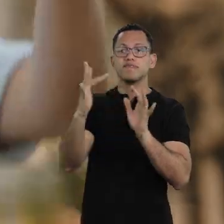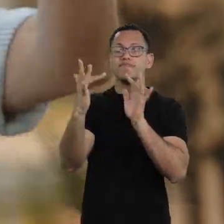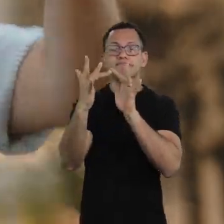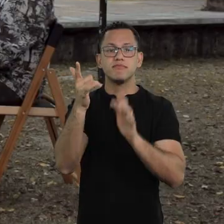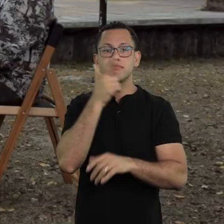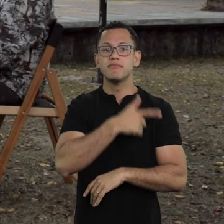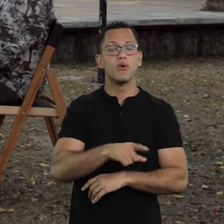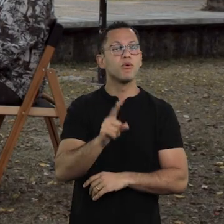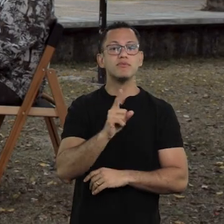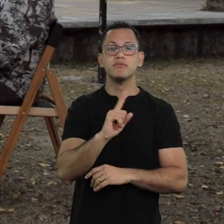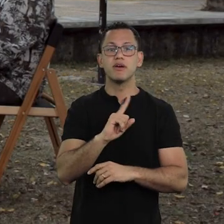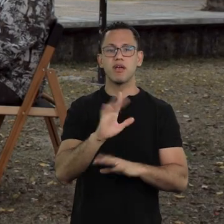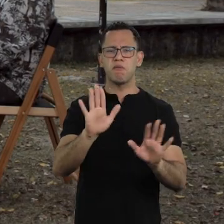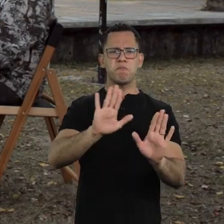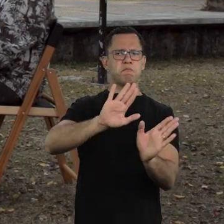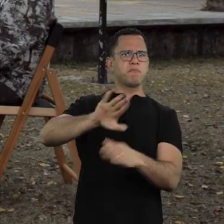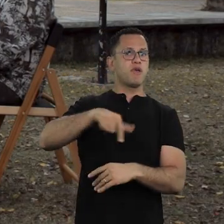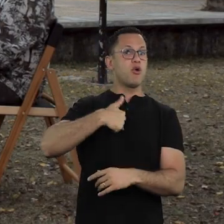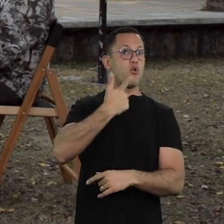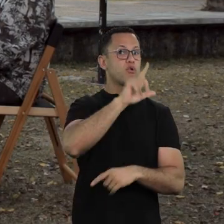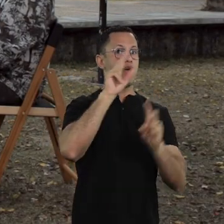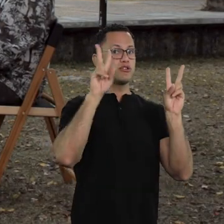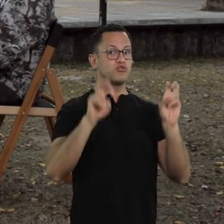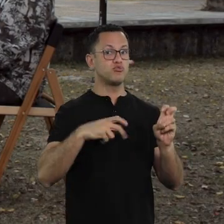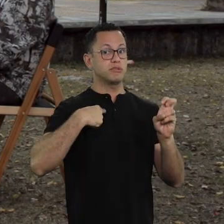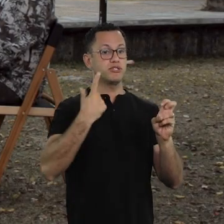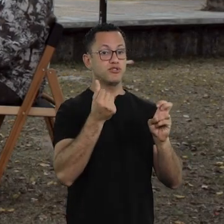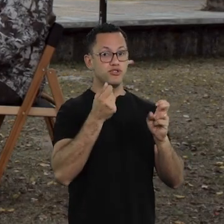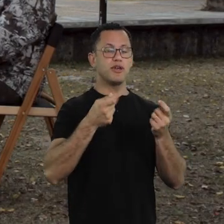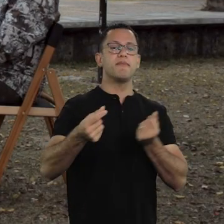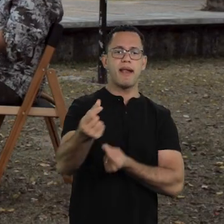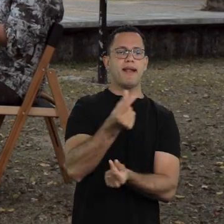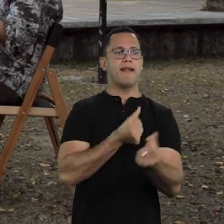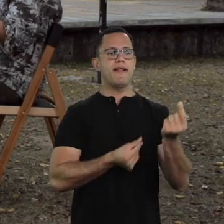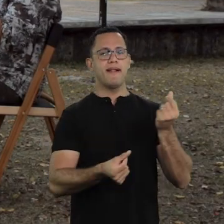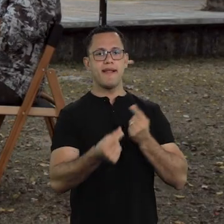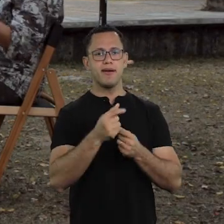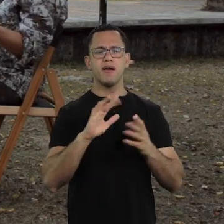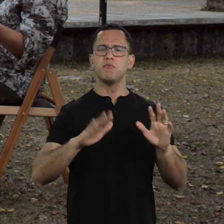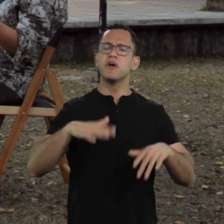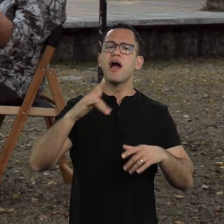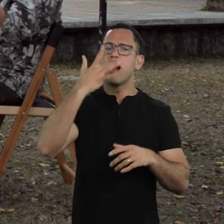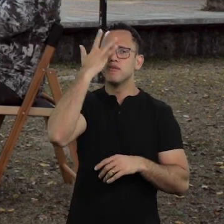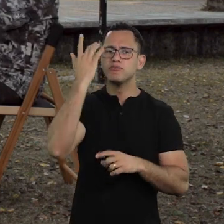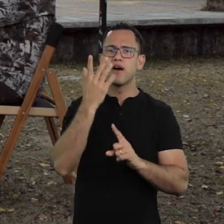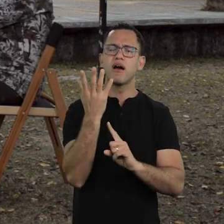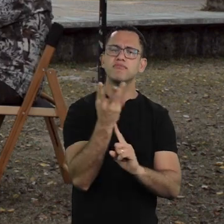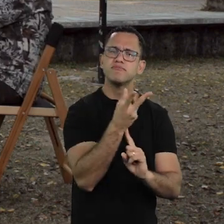there is a glass like this one. And there is an eternal debate “Should art be a form of activism,